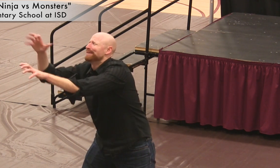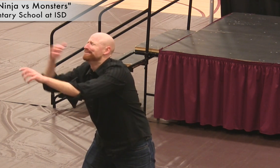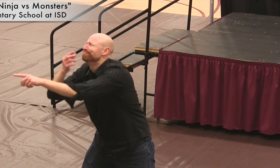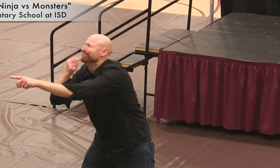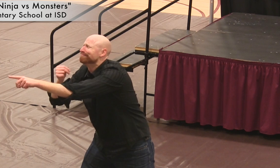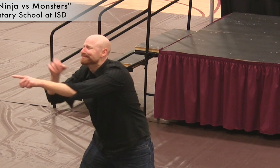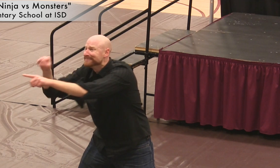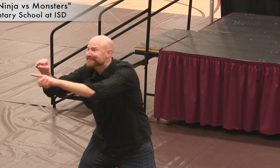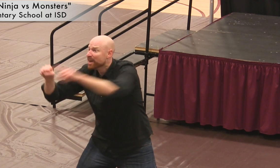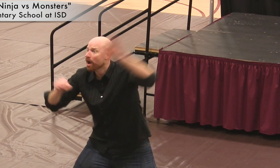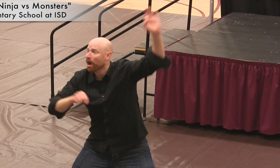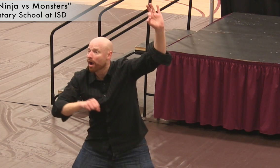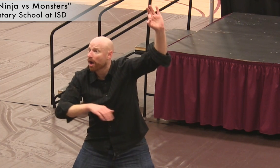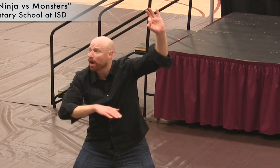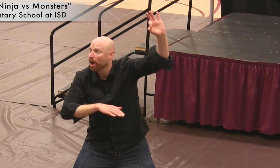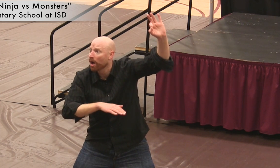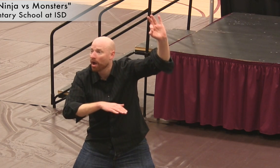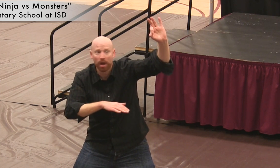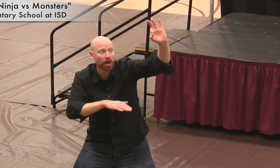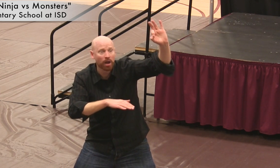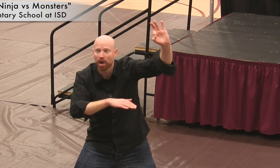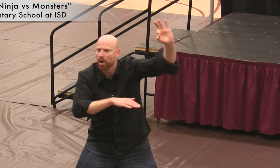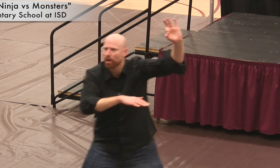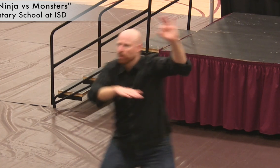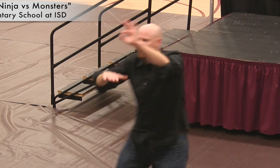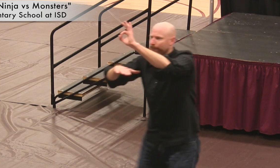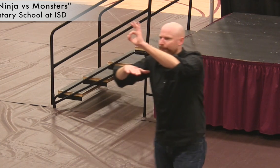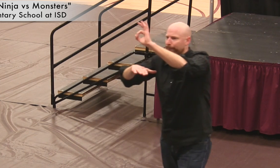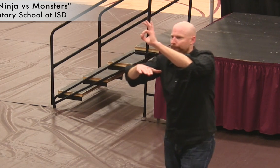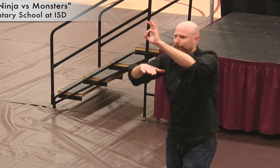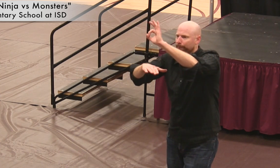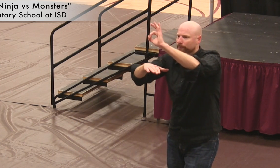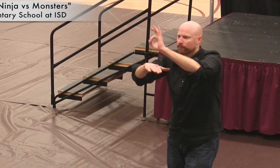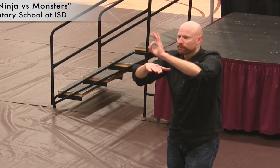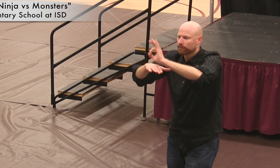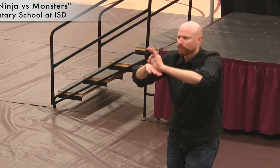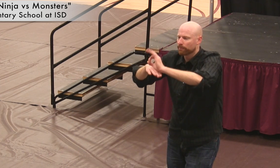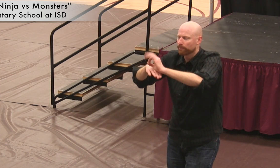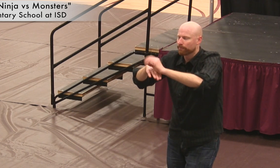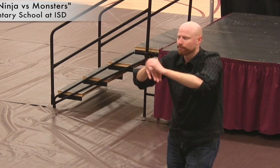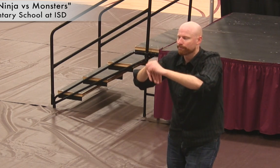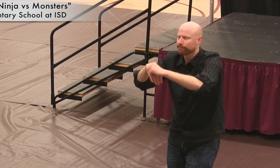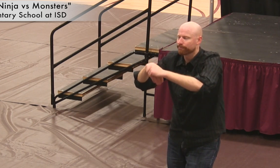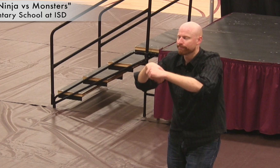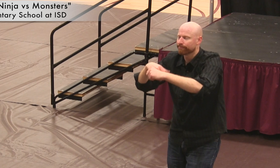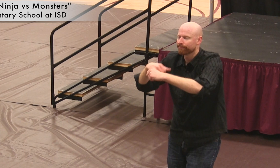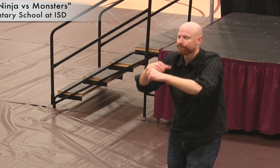Hahh the monster, yeah that’s adorable, but that same raindrop is still falling to the ground!